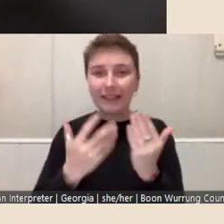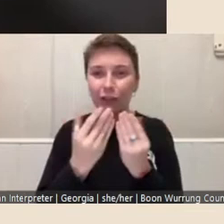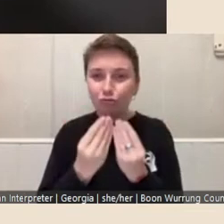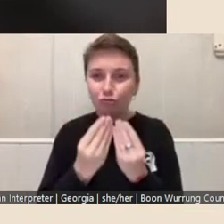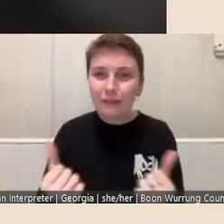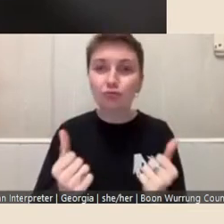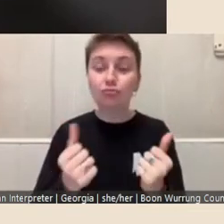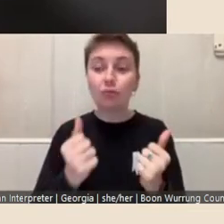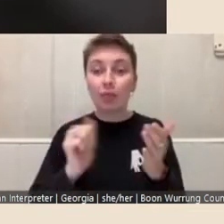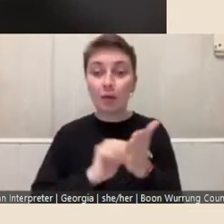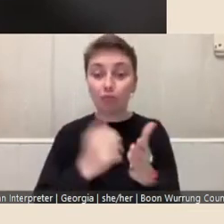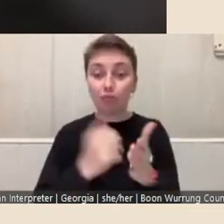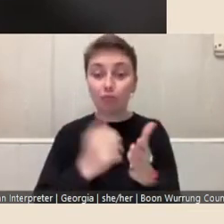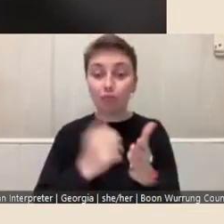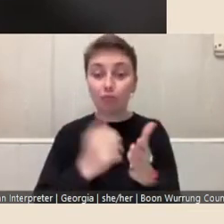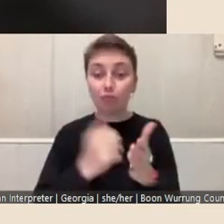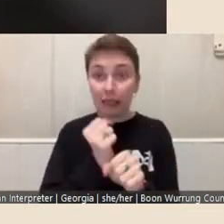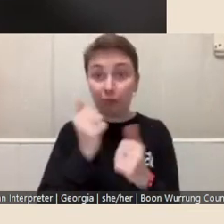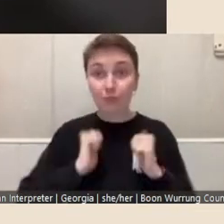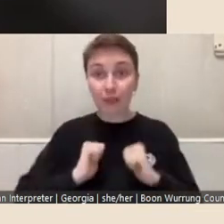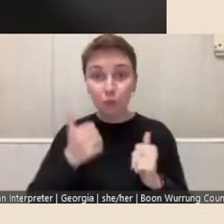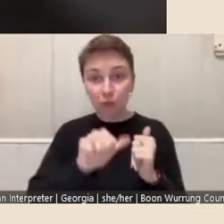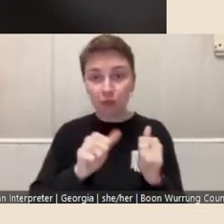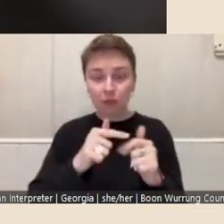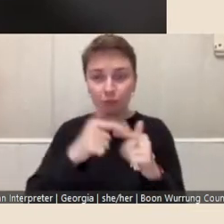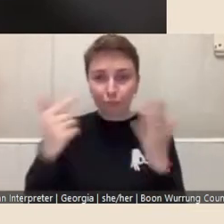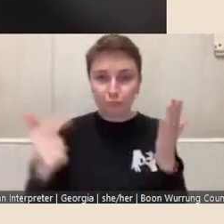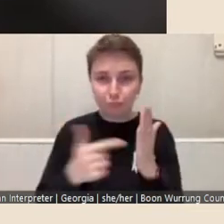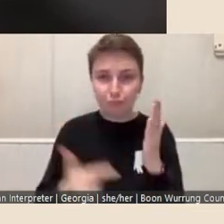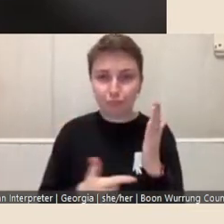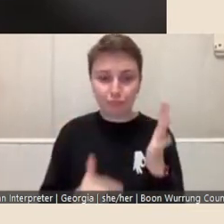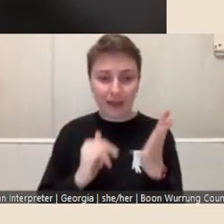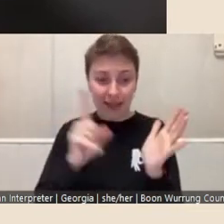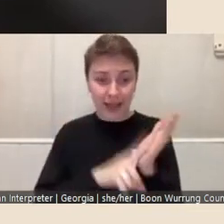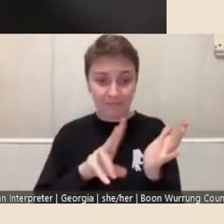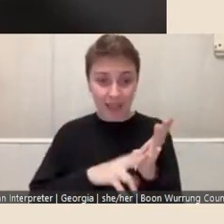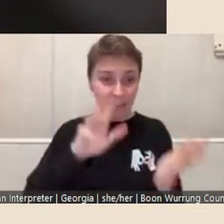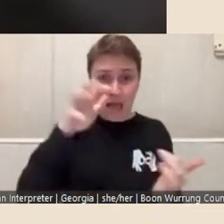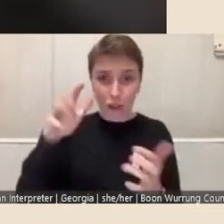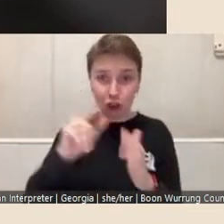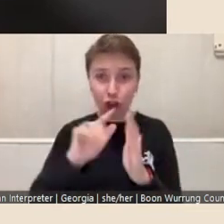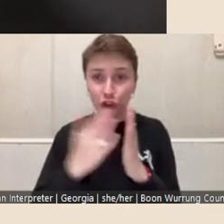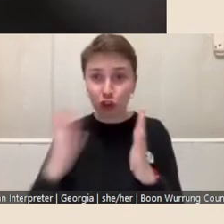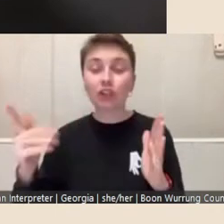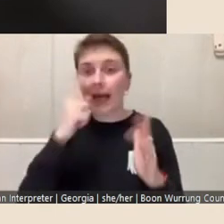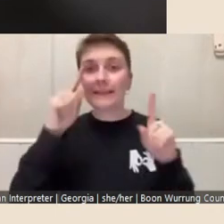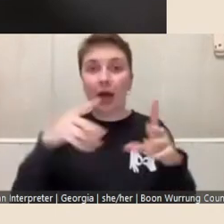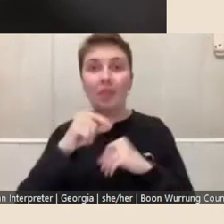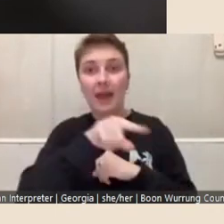extensive State Library Victoria collection as the starting point, or inspiration for their project.